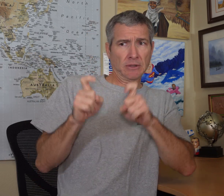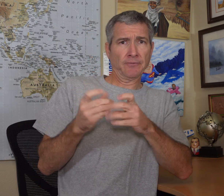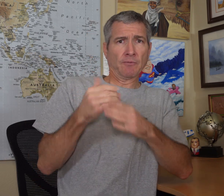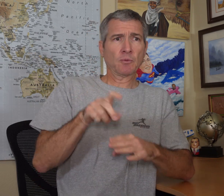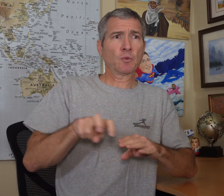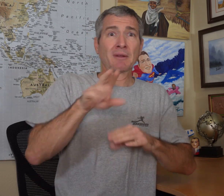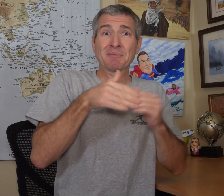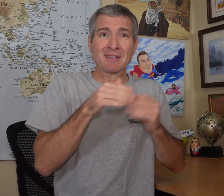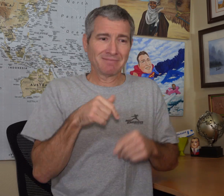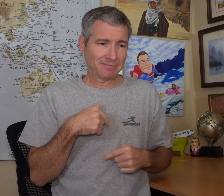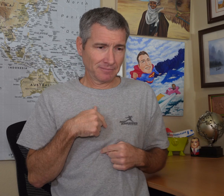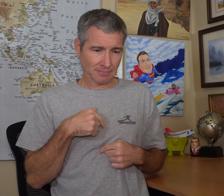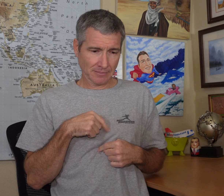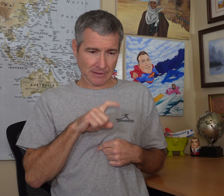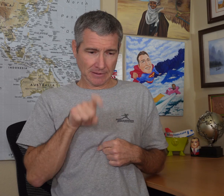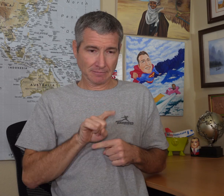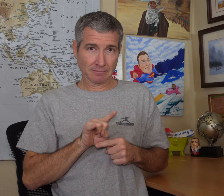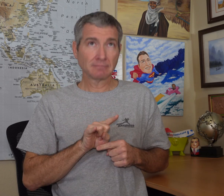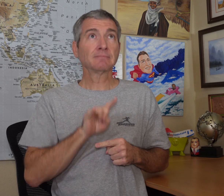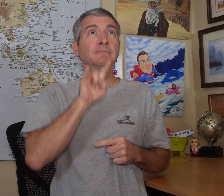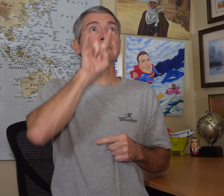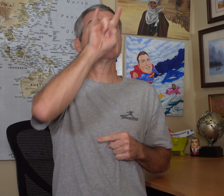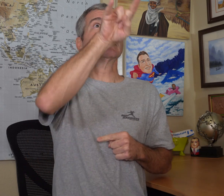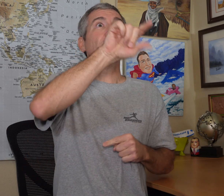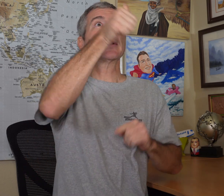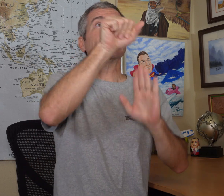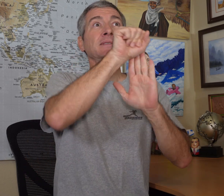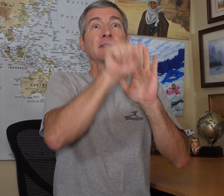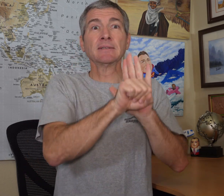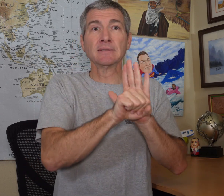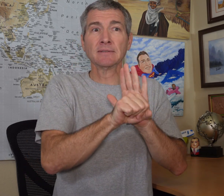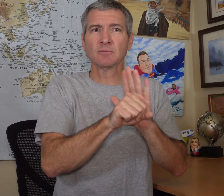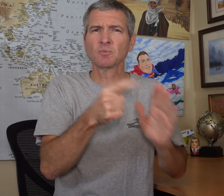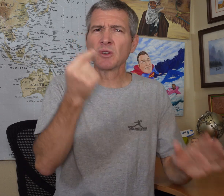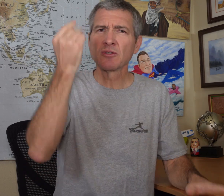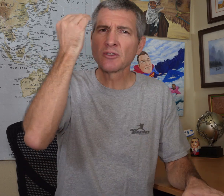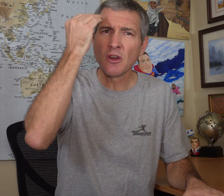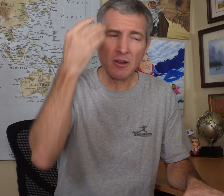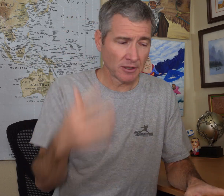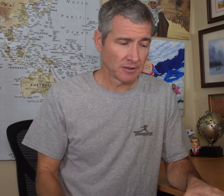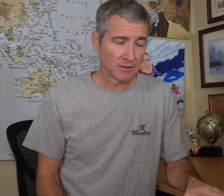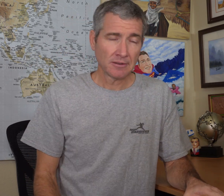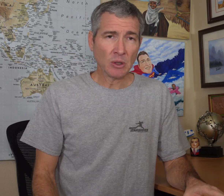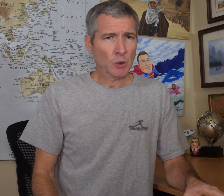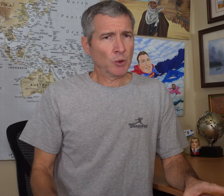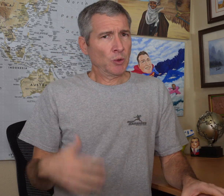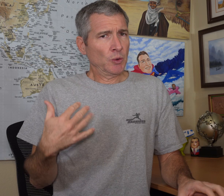before we travel even if I fly from Texas to another state? What are your thoughts about it?